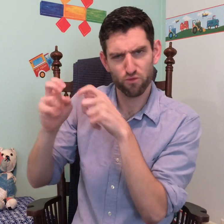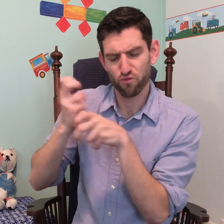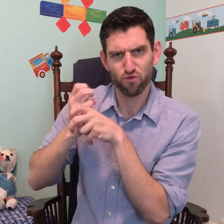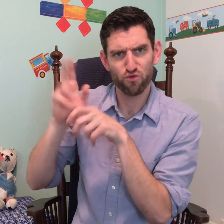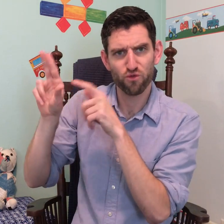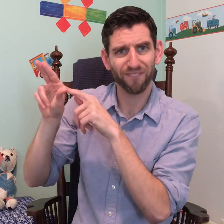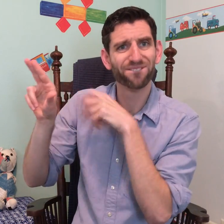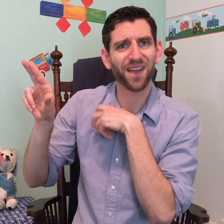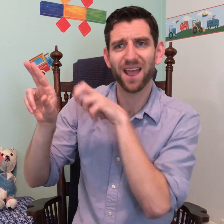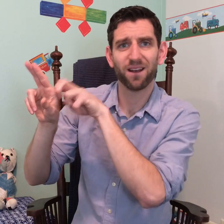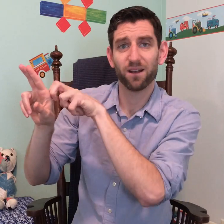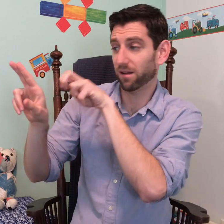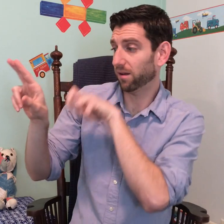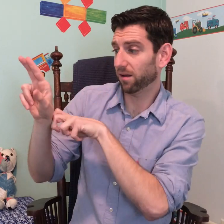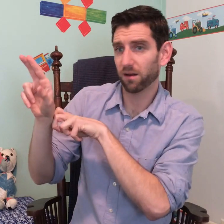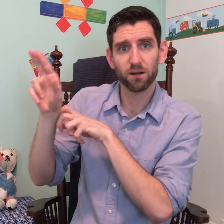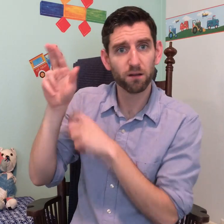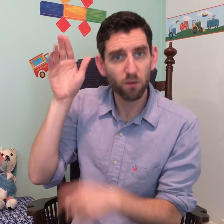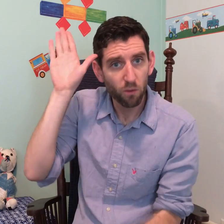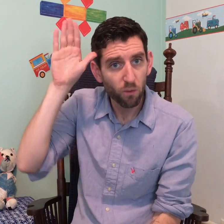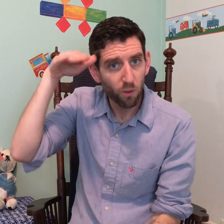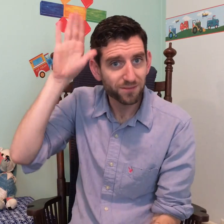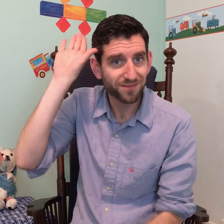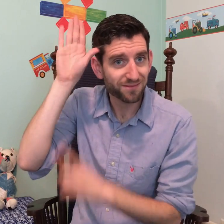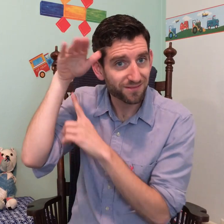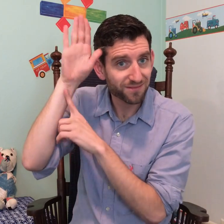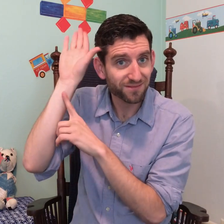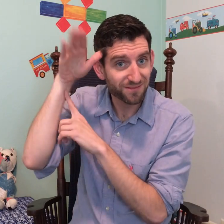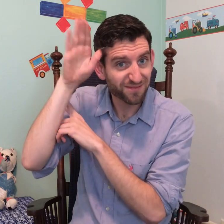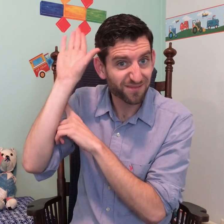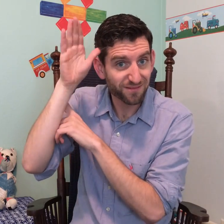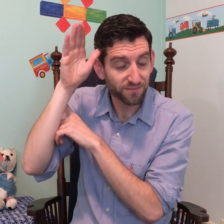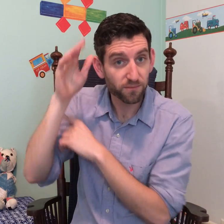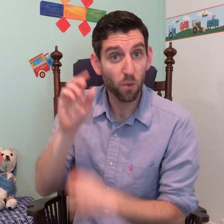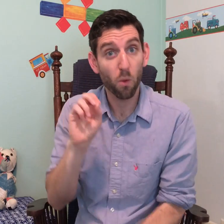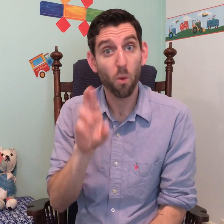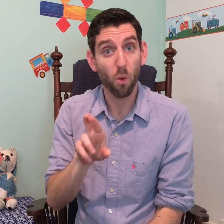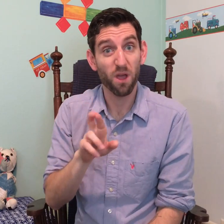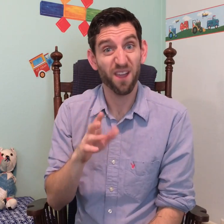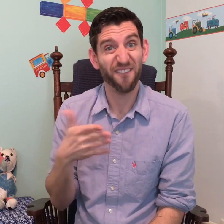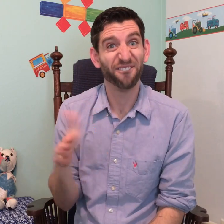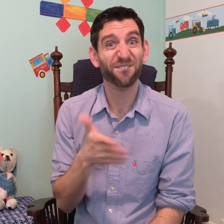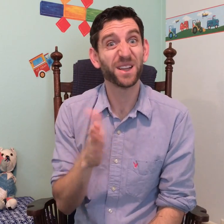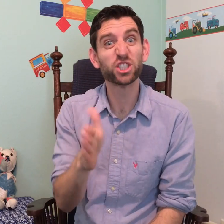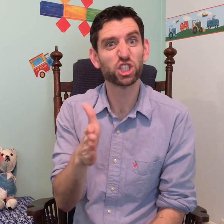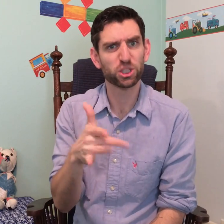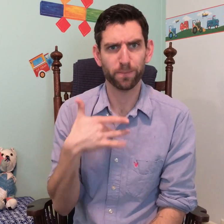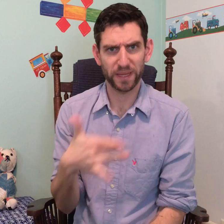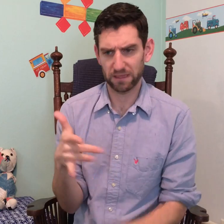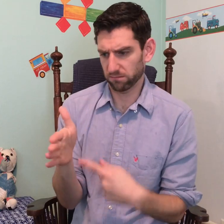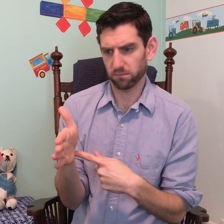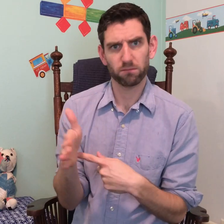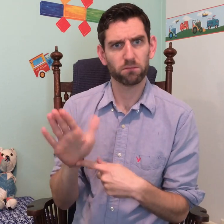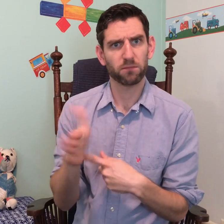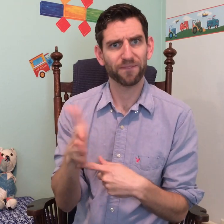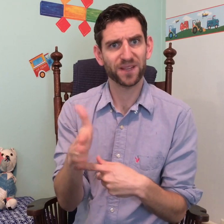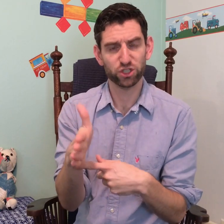Children may find that joint a little hard to use, so they'll use the wrist joint instead. Or the FISH sign, which uses the wrist joint,